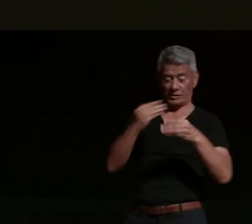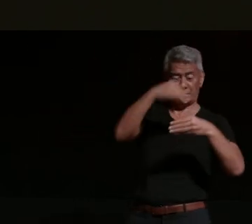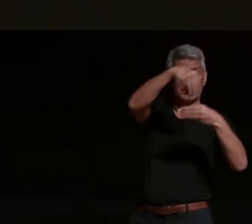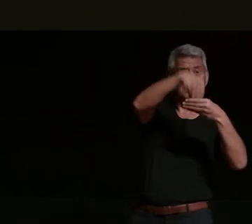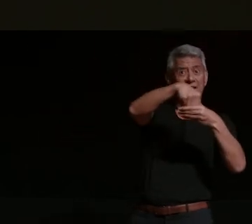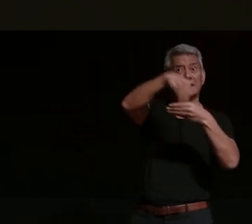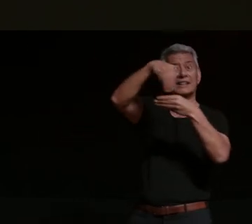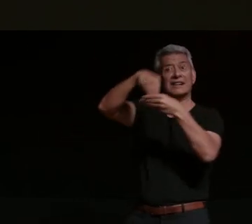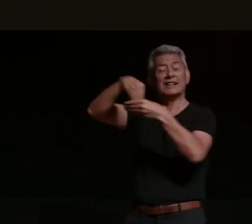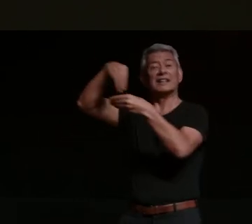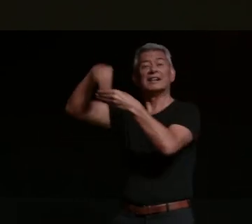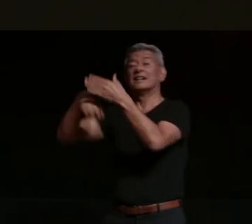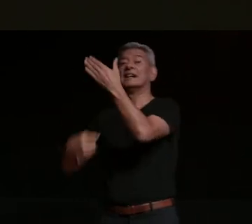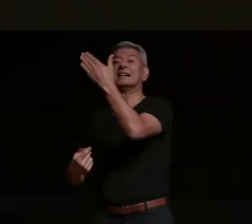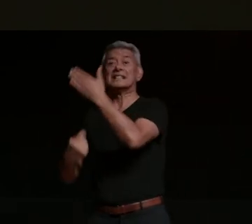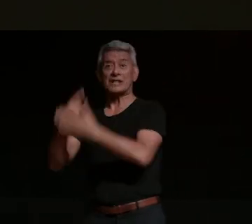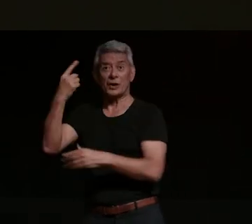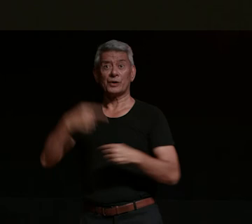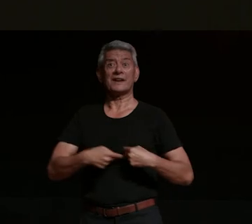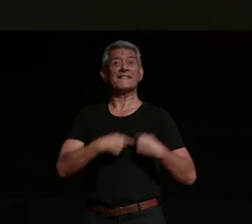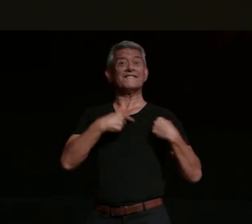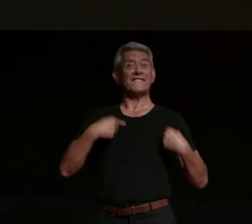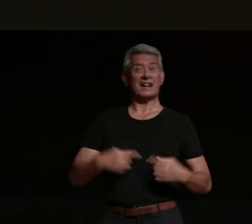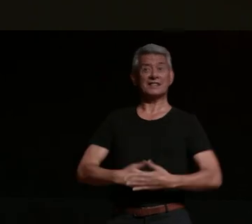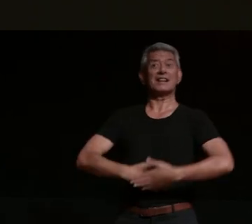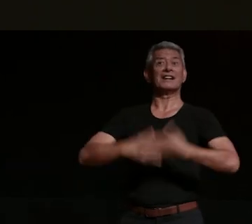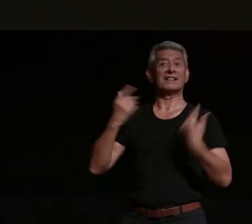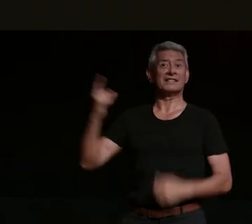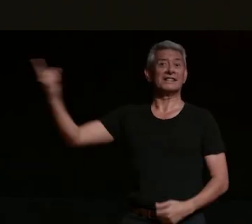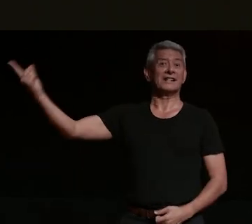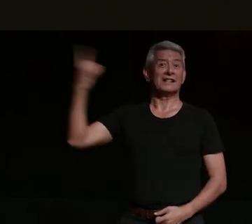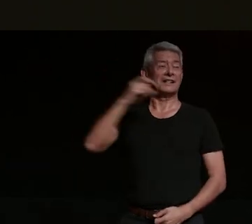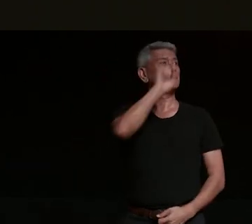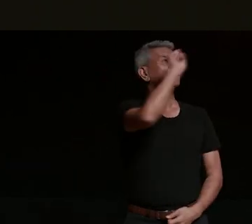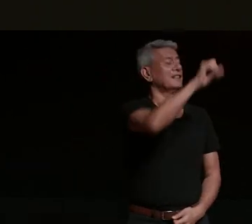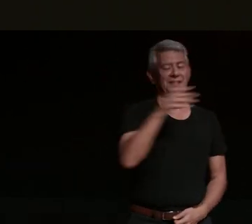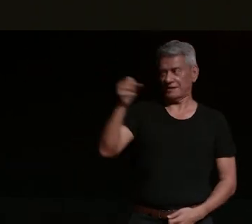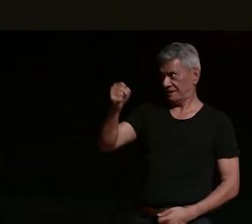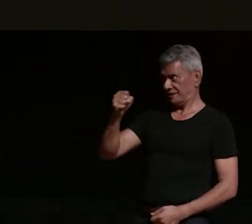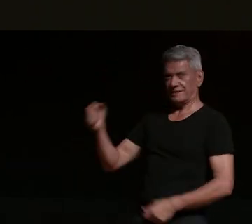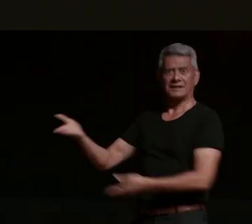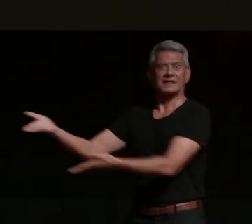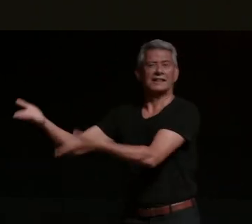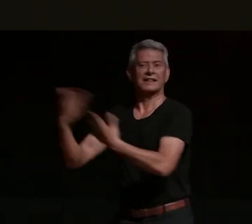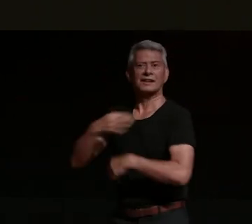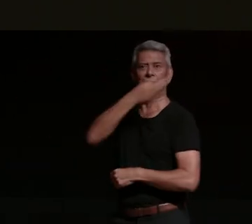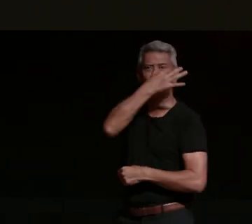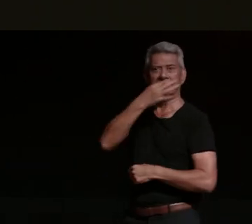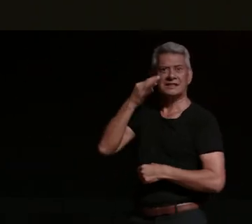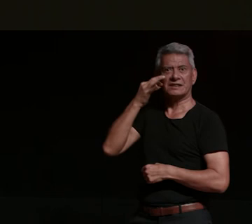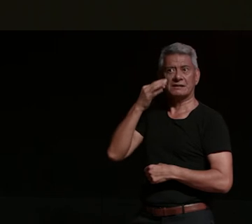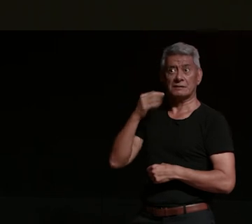are the knock on my door delivering roses for no reason but the gesture